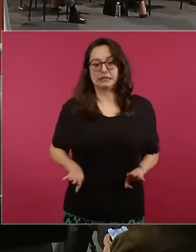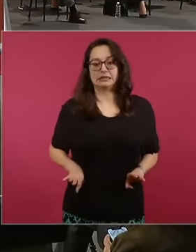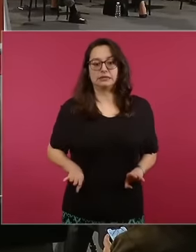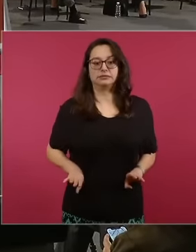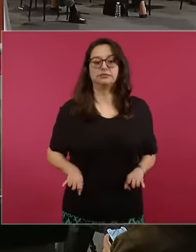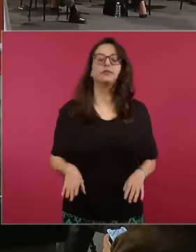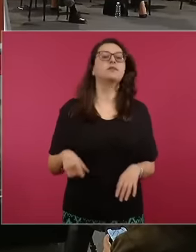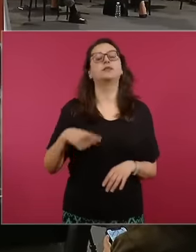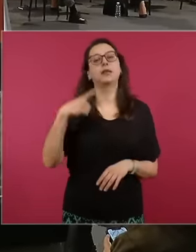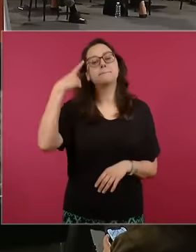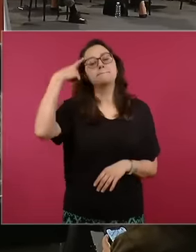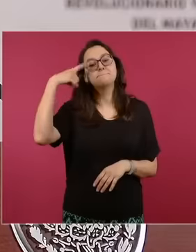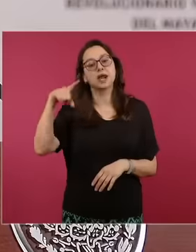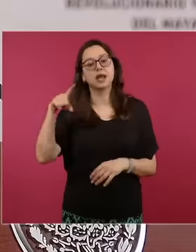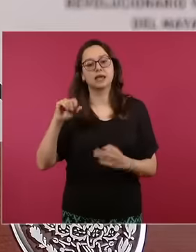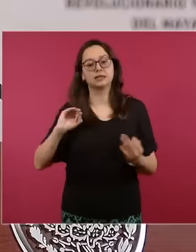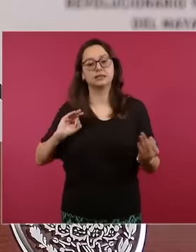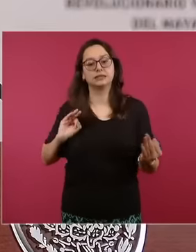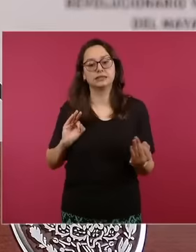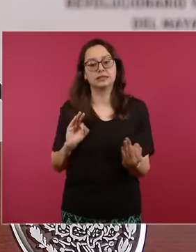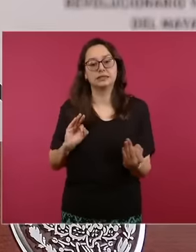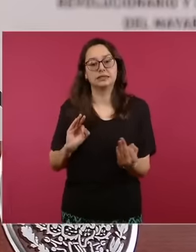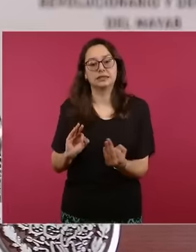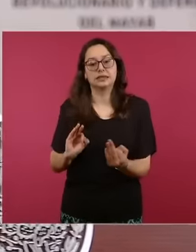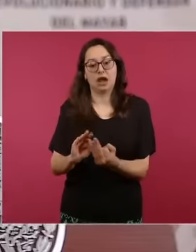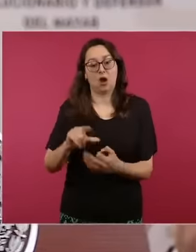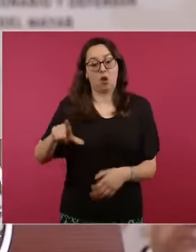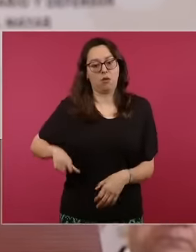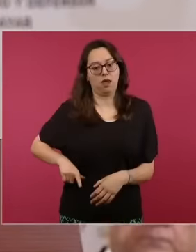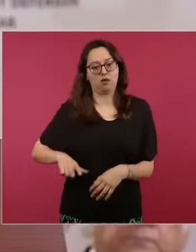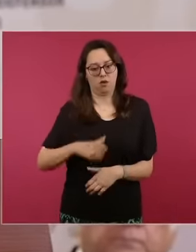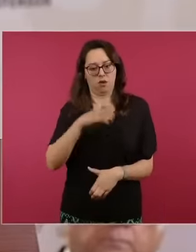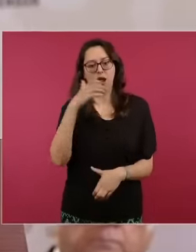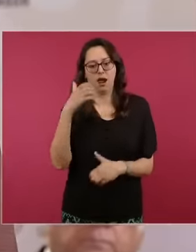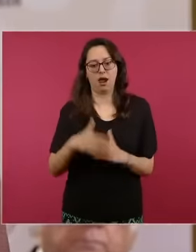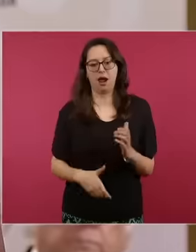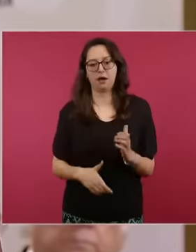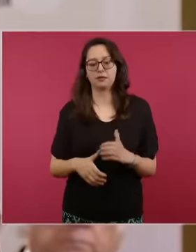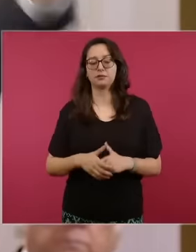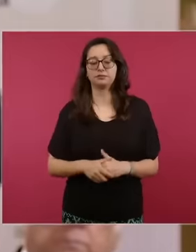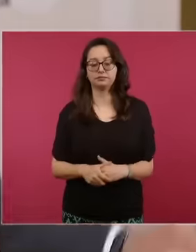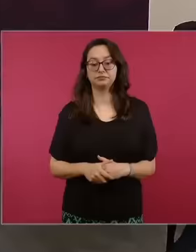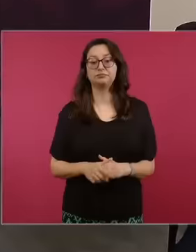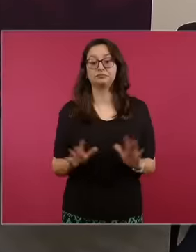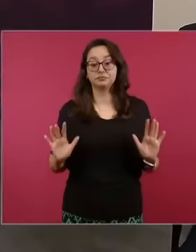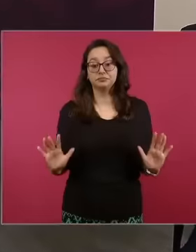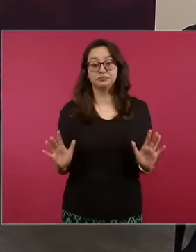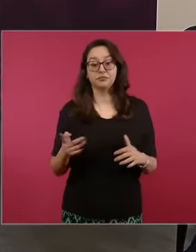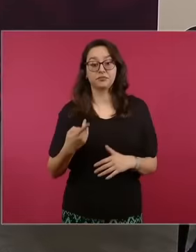time because in any case we are